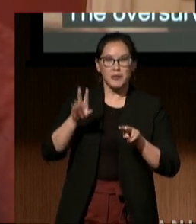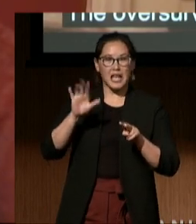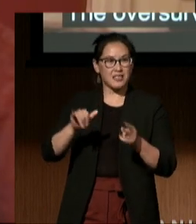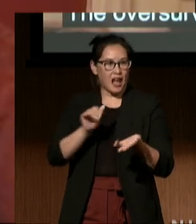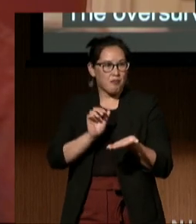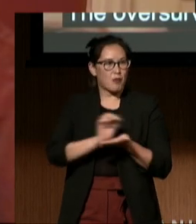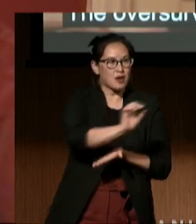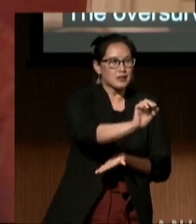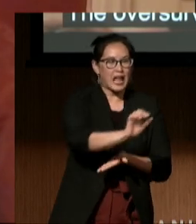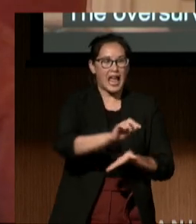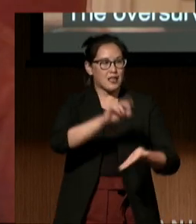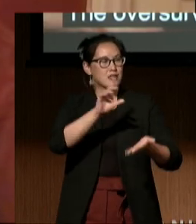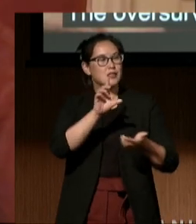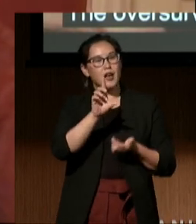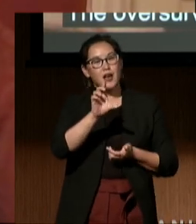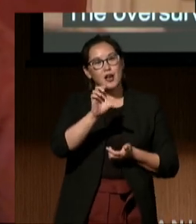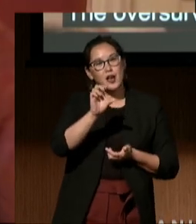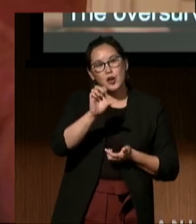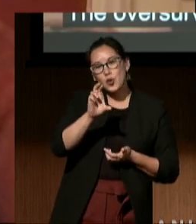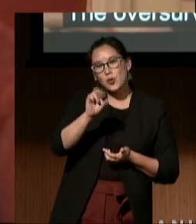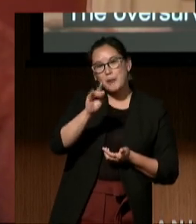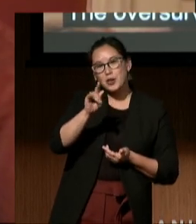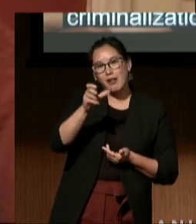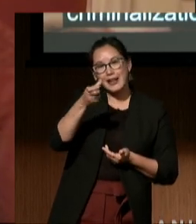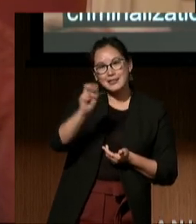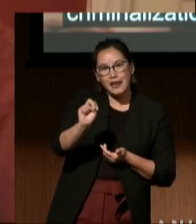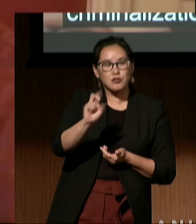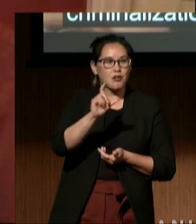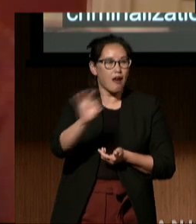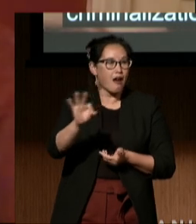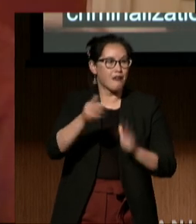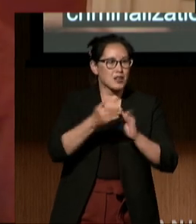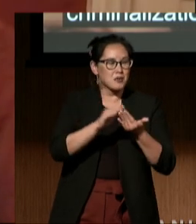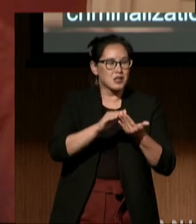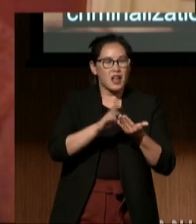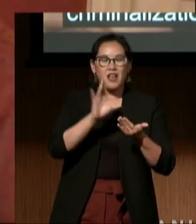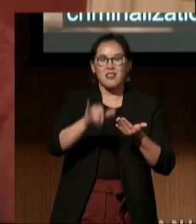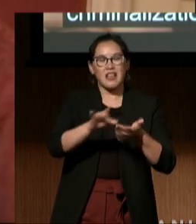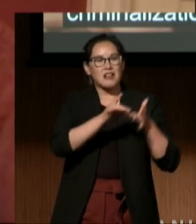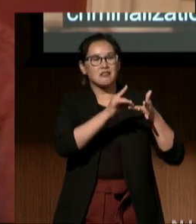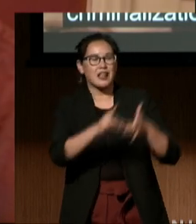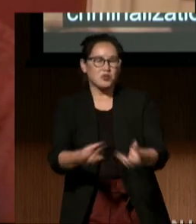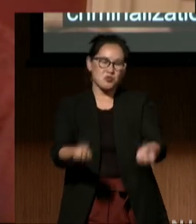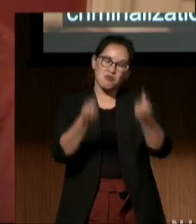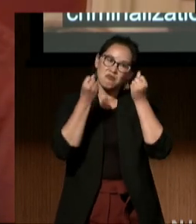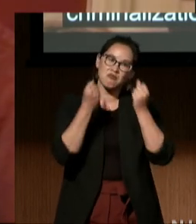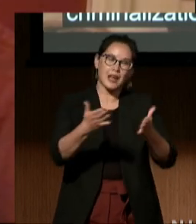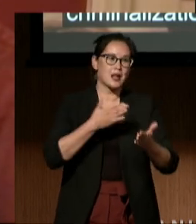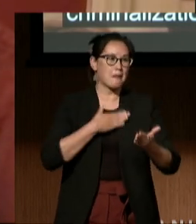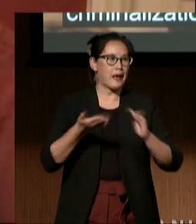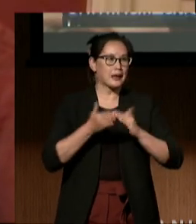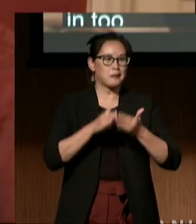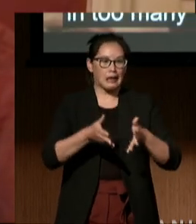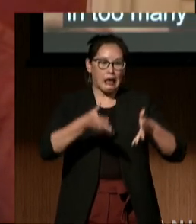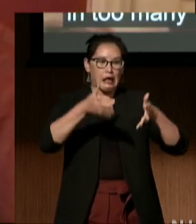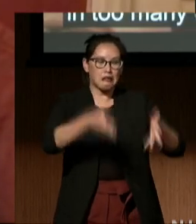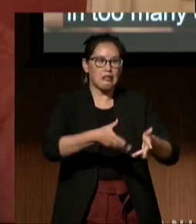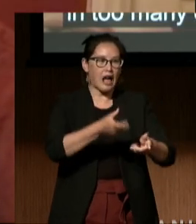of communities like mine has resulted in too many of my community left tortured and dying